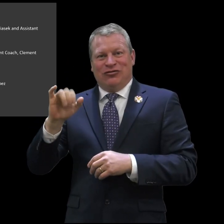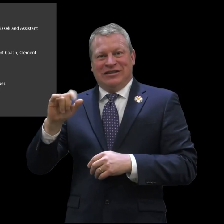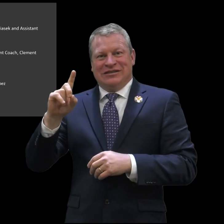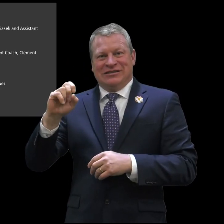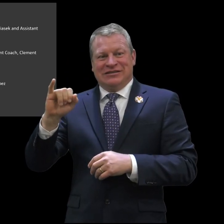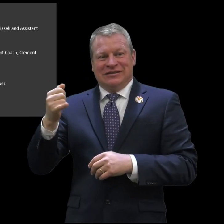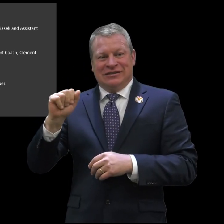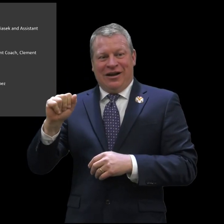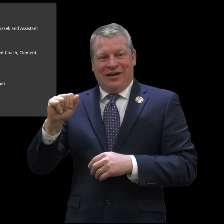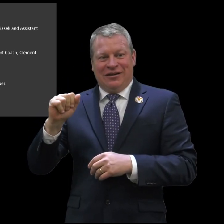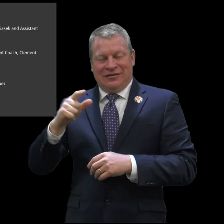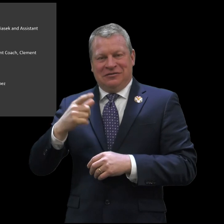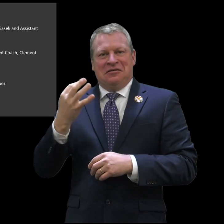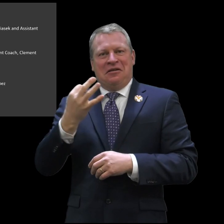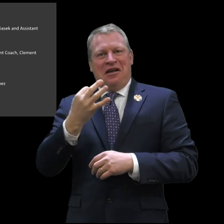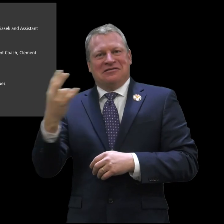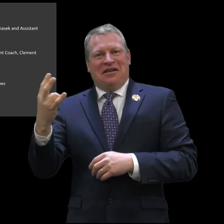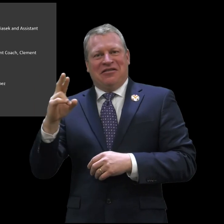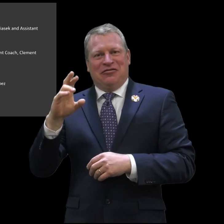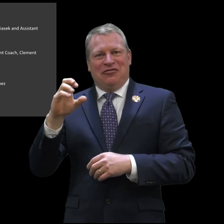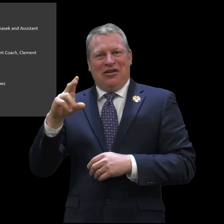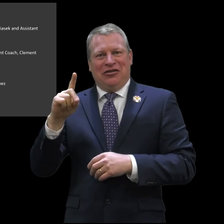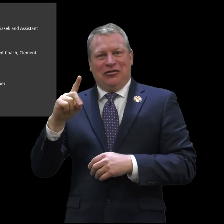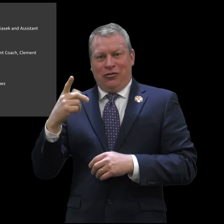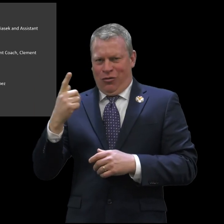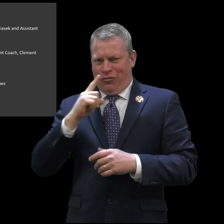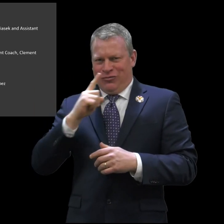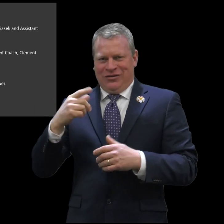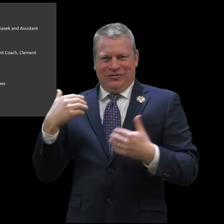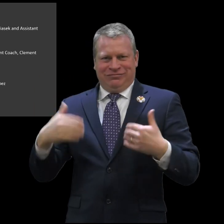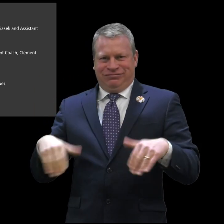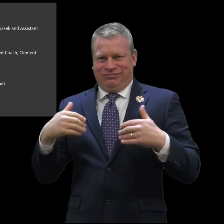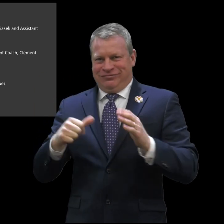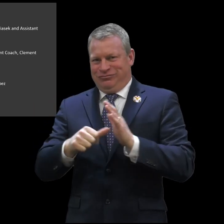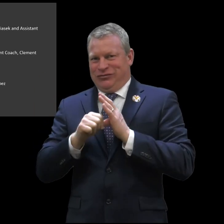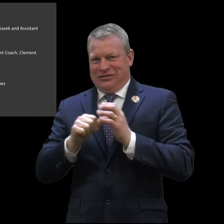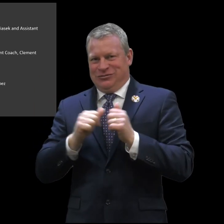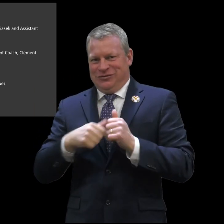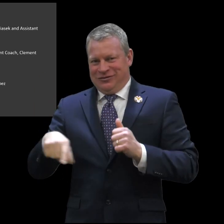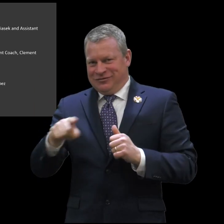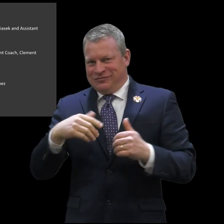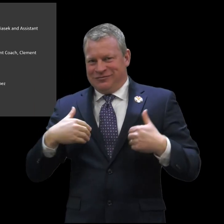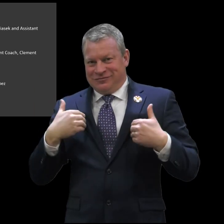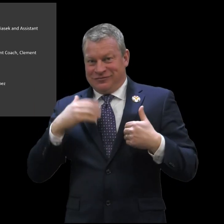coach Jeffery Deja and they finished with a nine-seven record. I was extremely